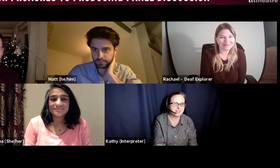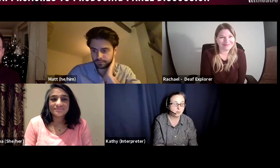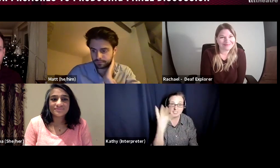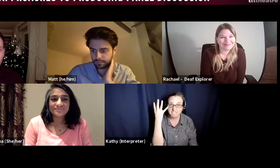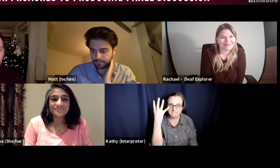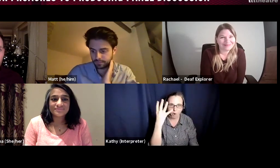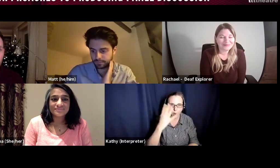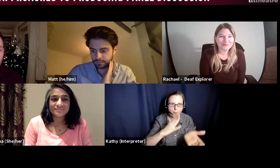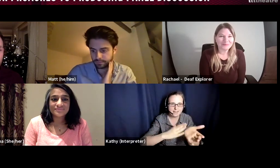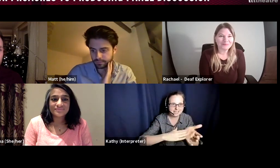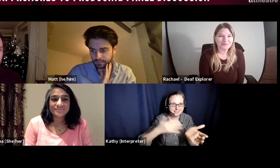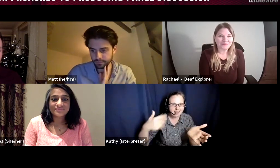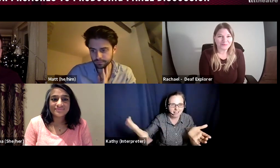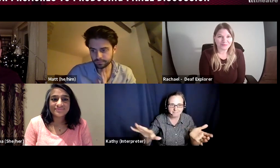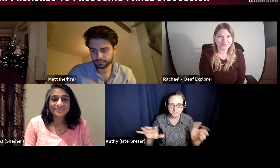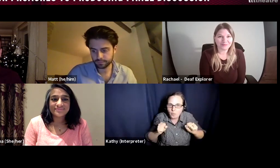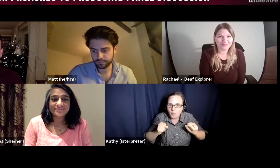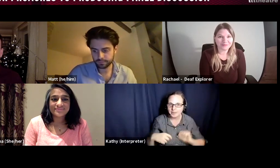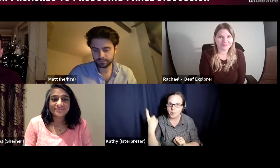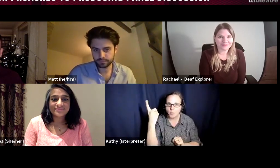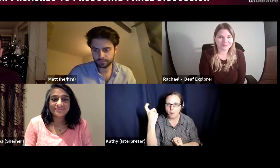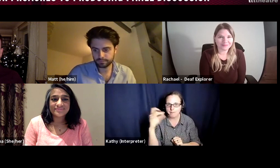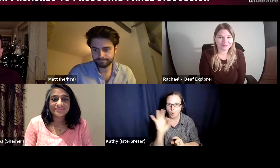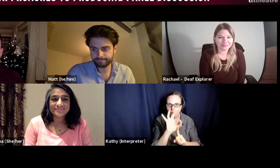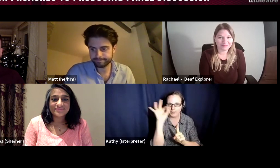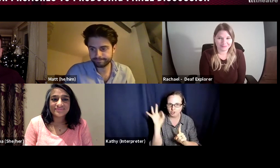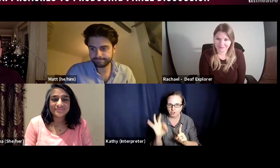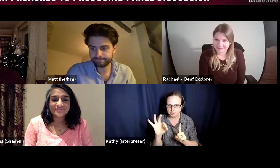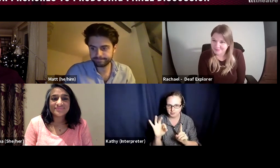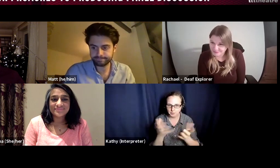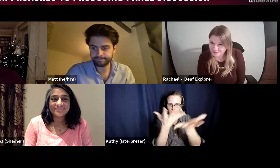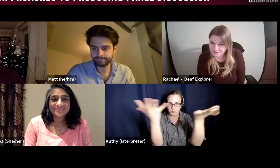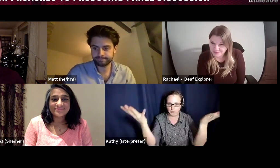I will put one more question to the panel, which is that a lot of Theatre makers want